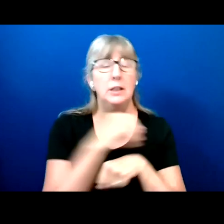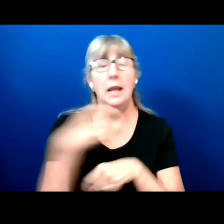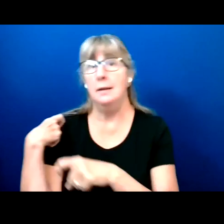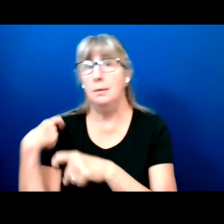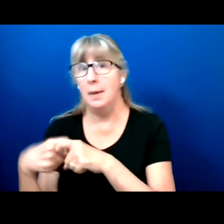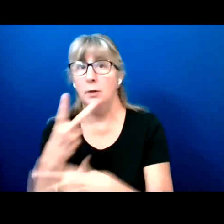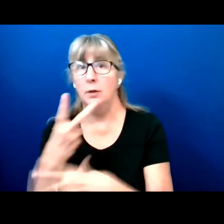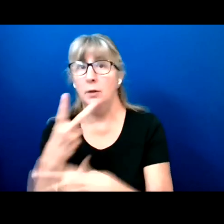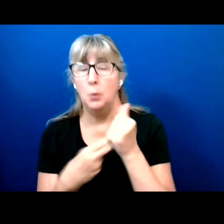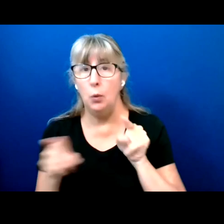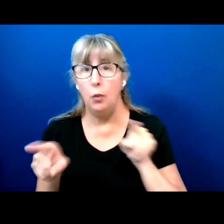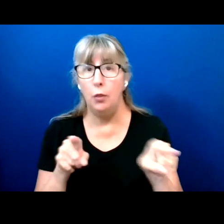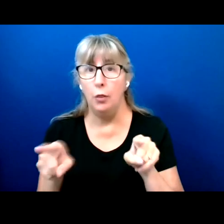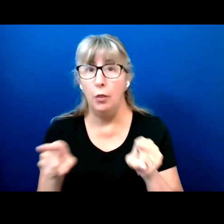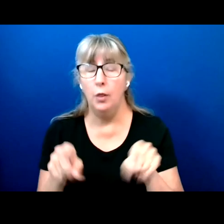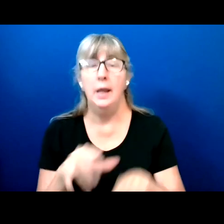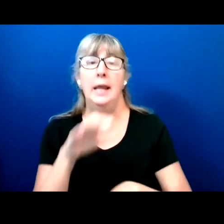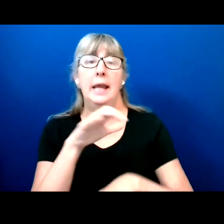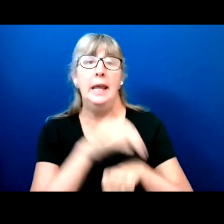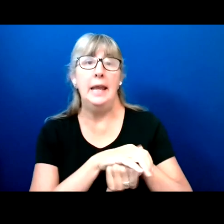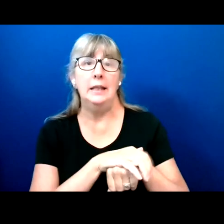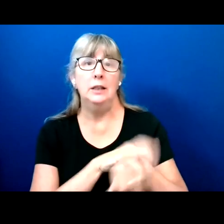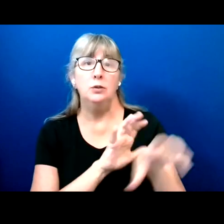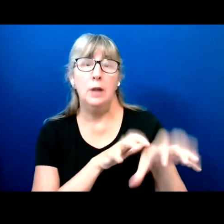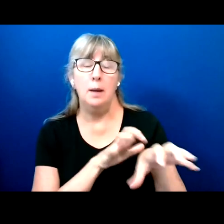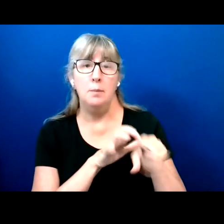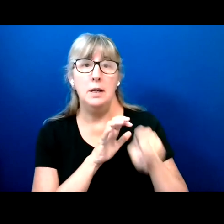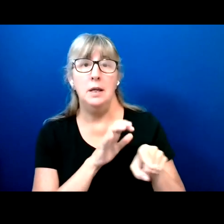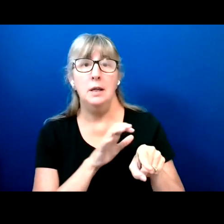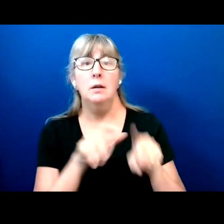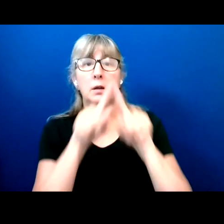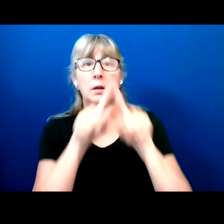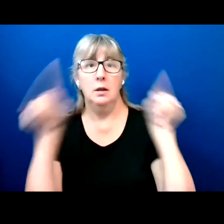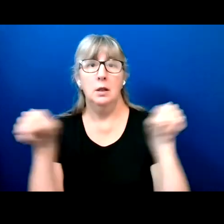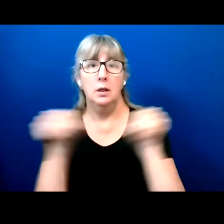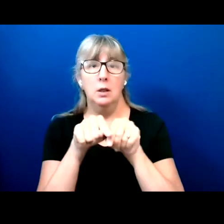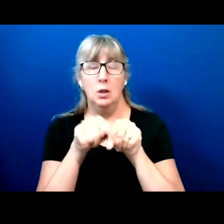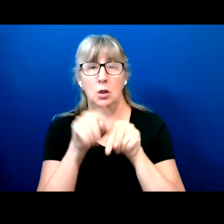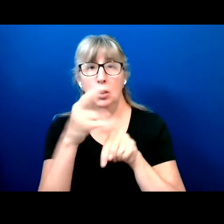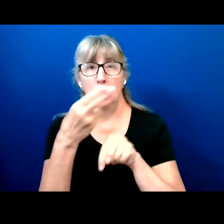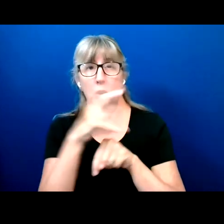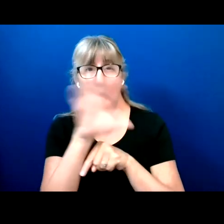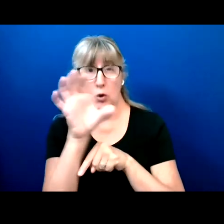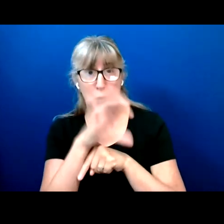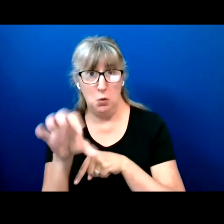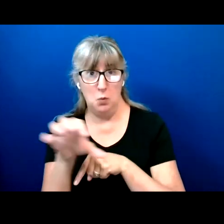The English captioning is available directly in Zoom by selecting the CC or closed-captioning